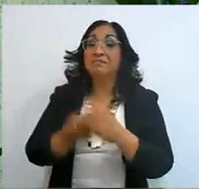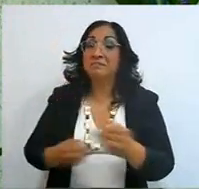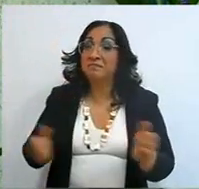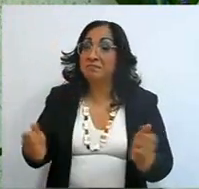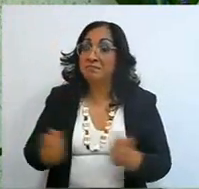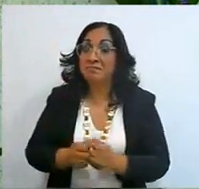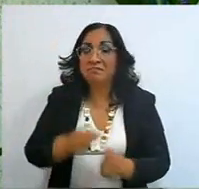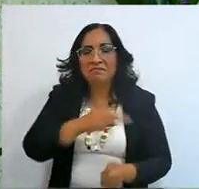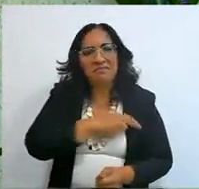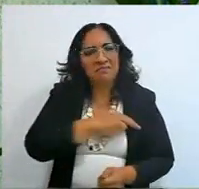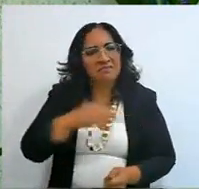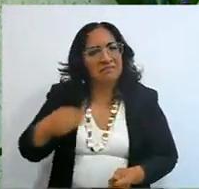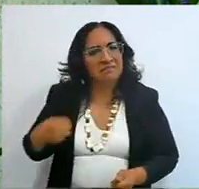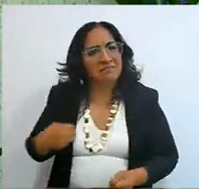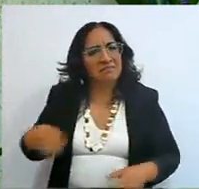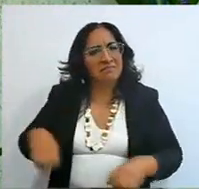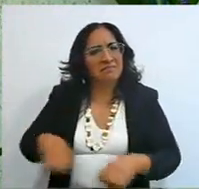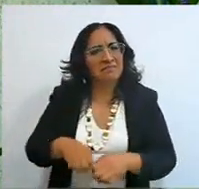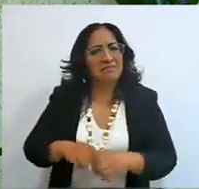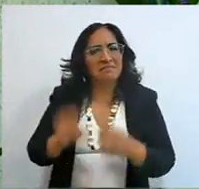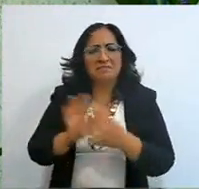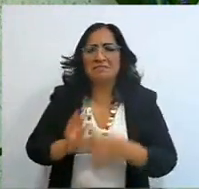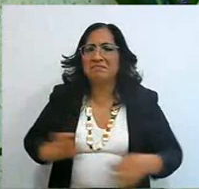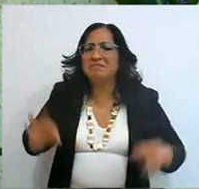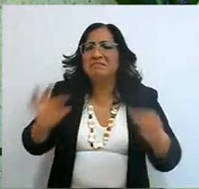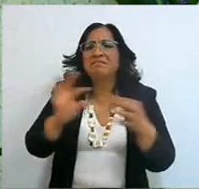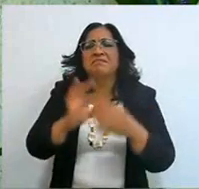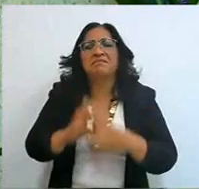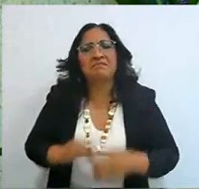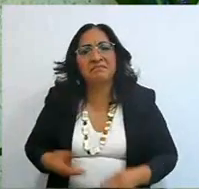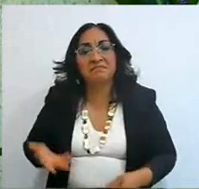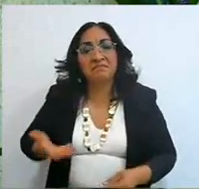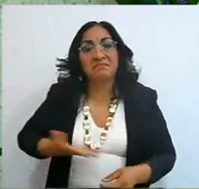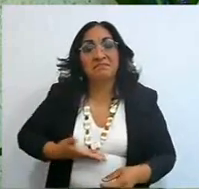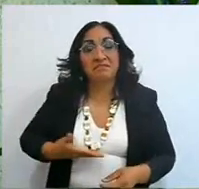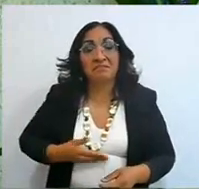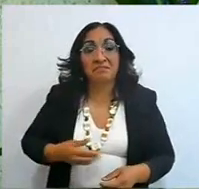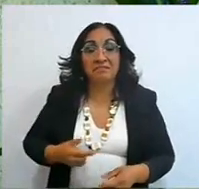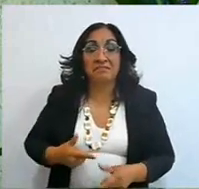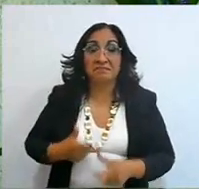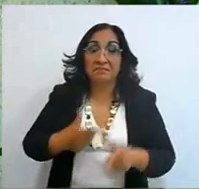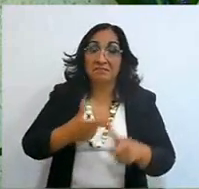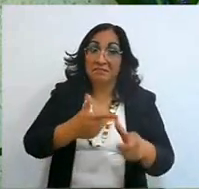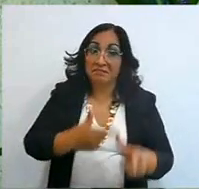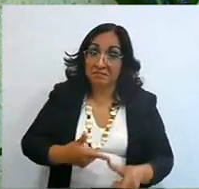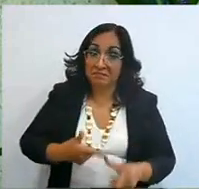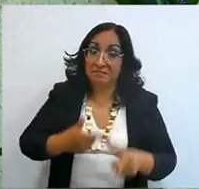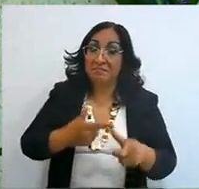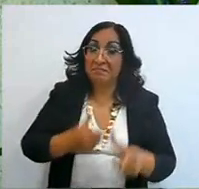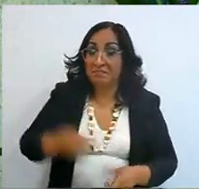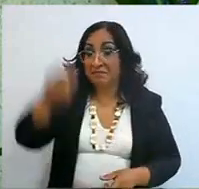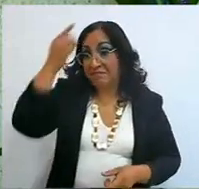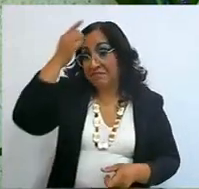How can it be explained that we can have such a perfect direction from God?